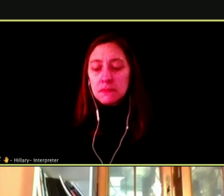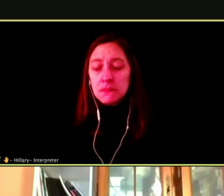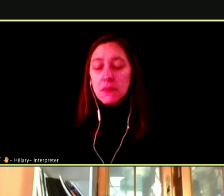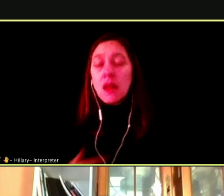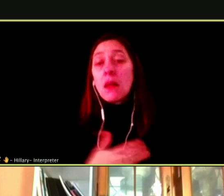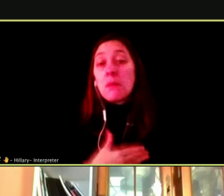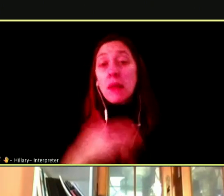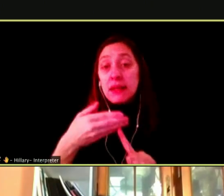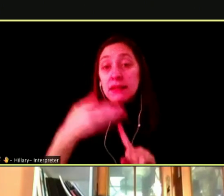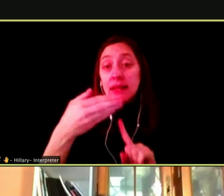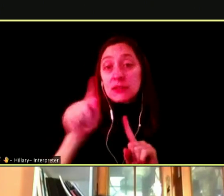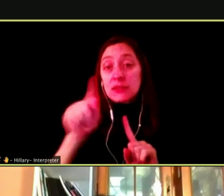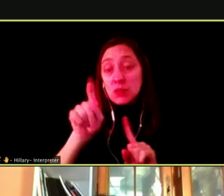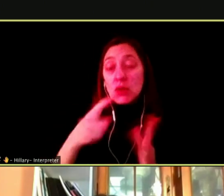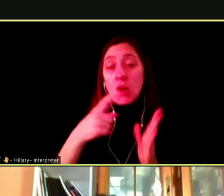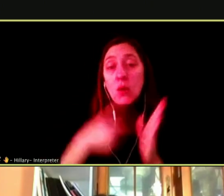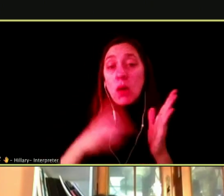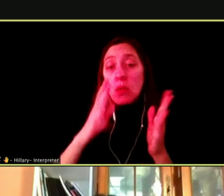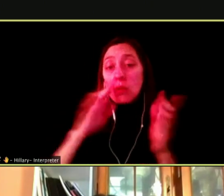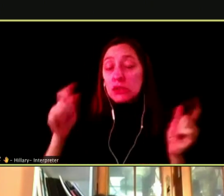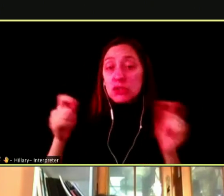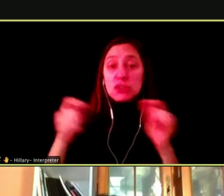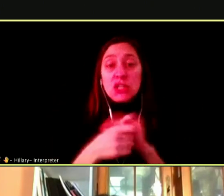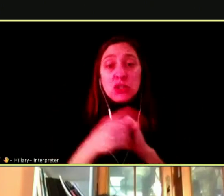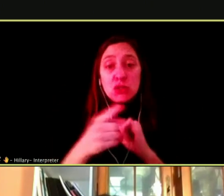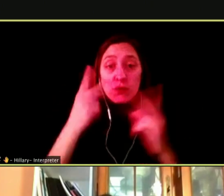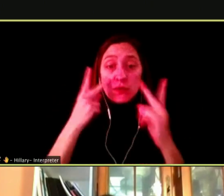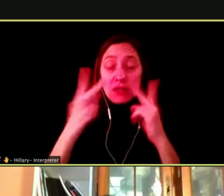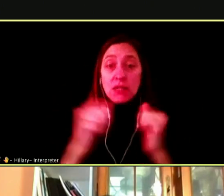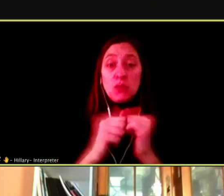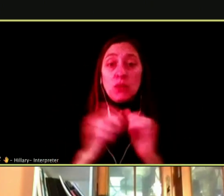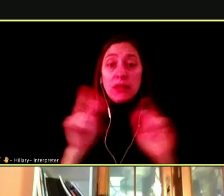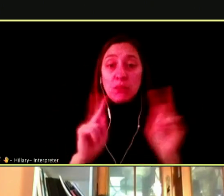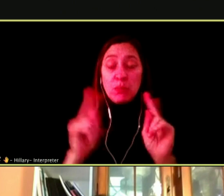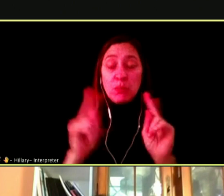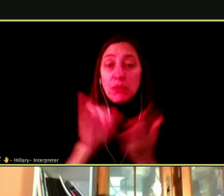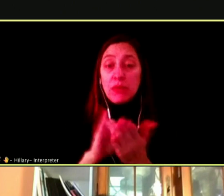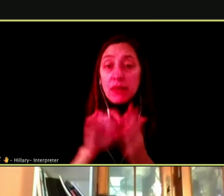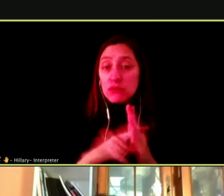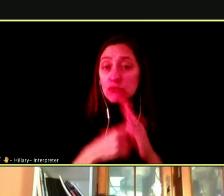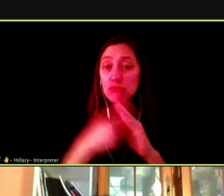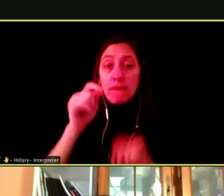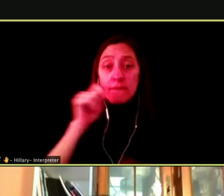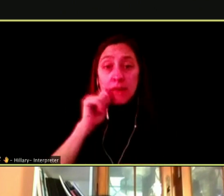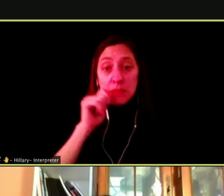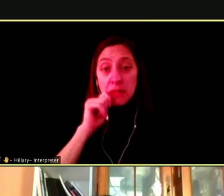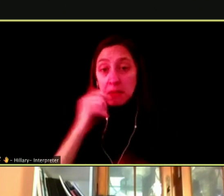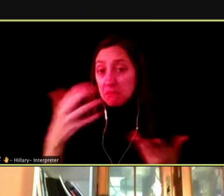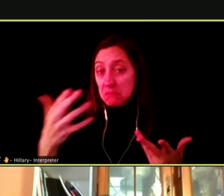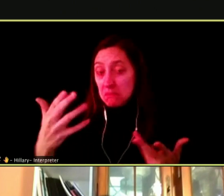WATER CHANGES YOU HAVE SEEN WITH PEOPLE THAT START VAPING?